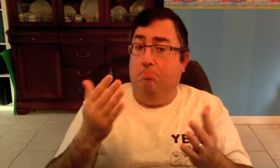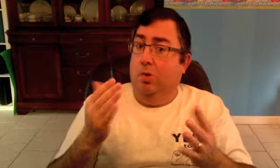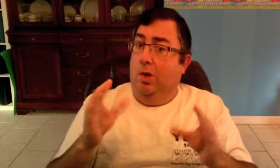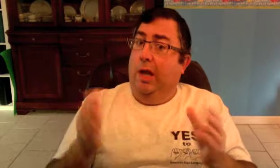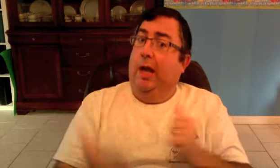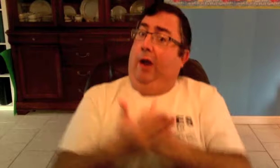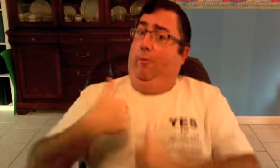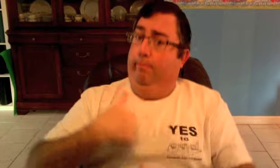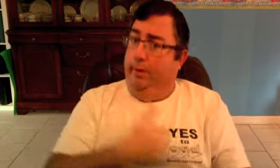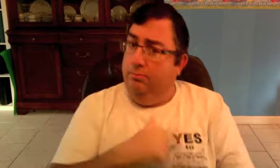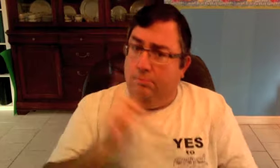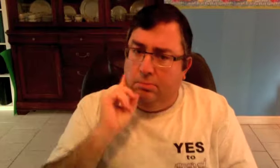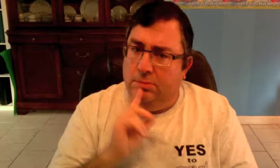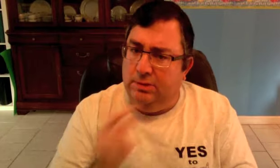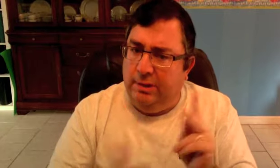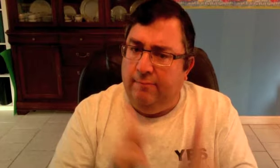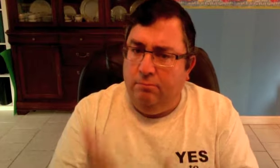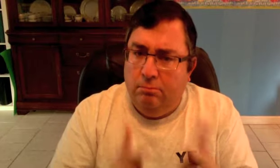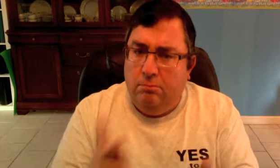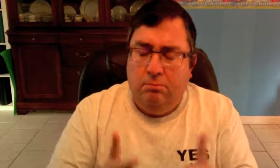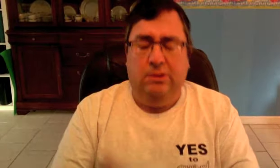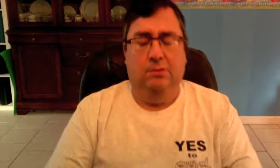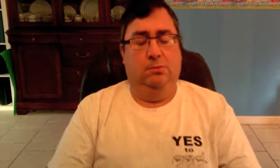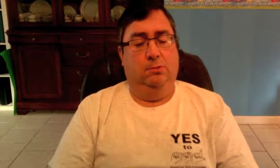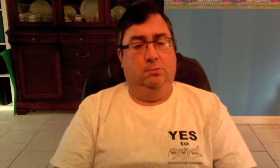and help us Deaf people.